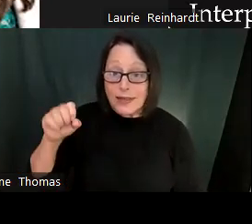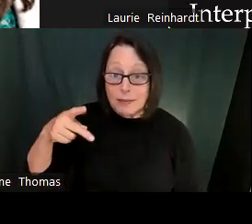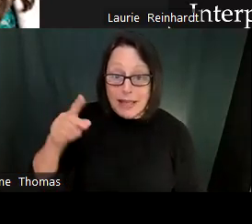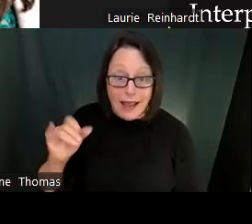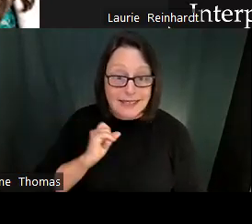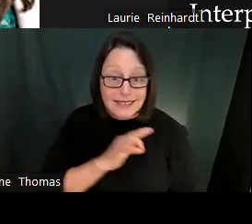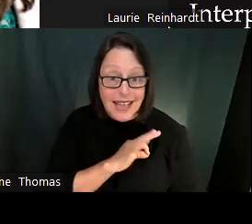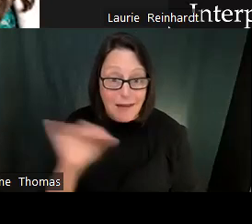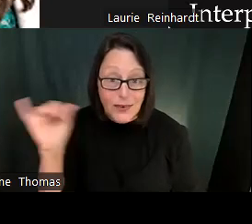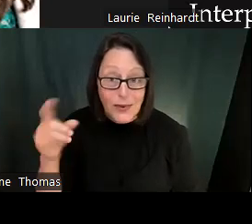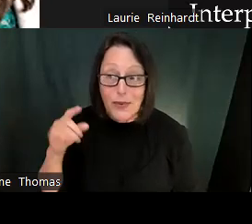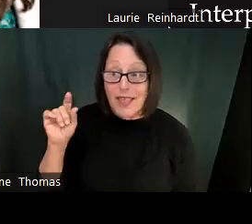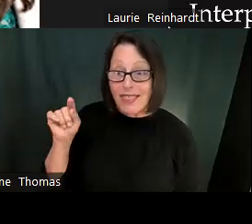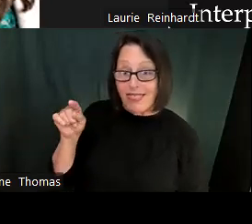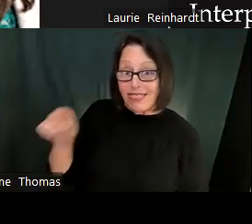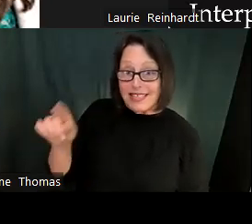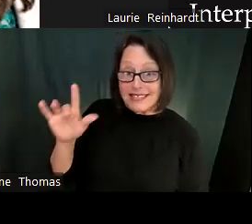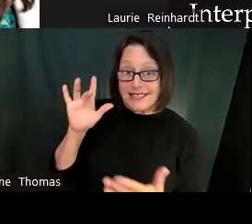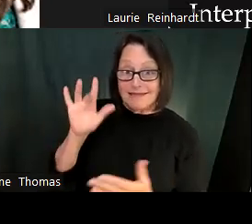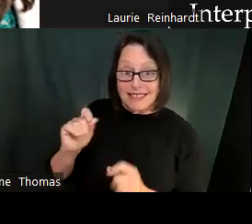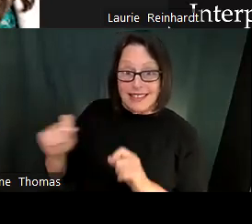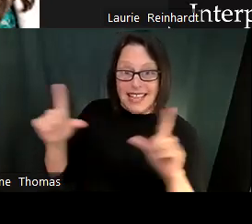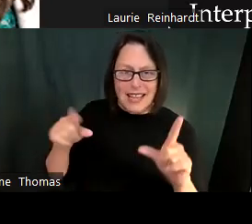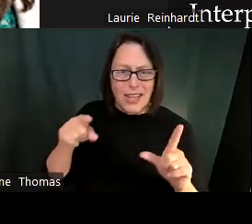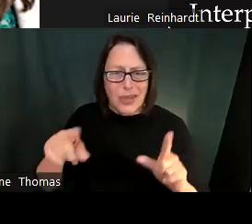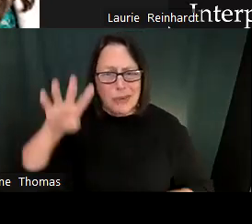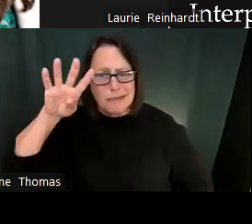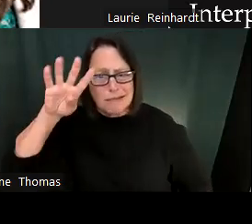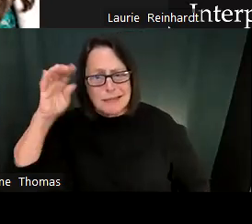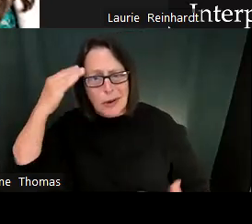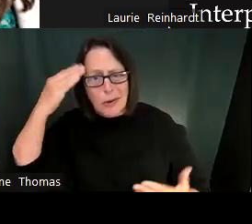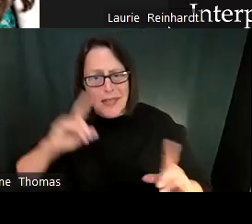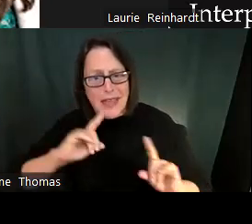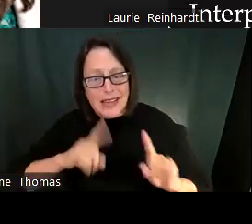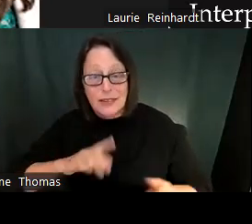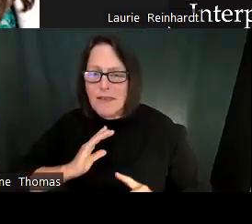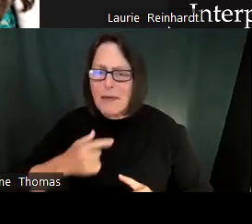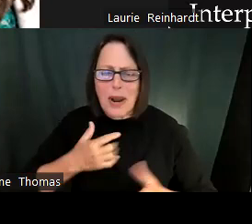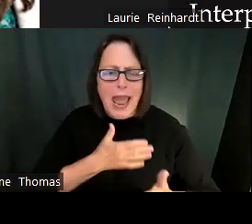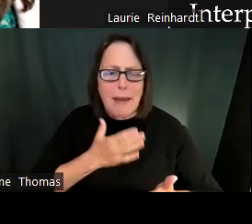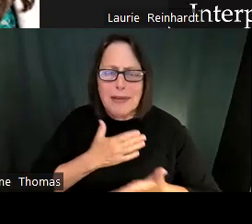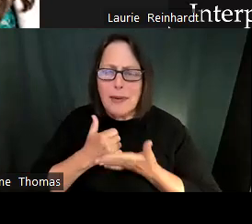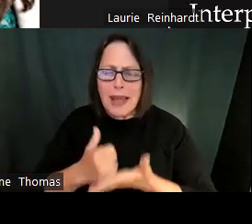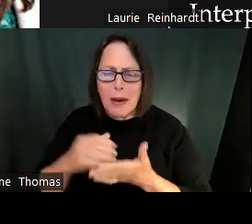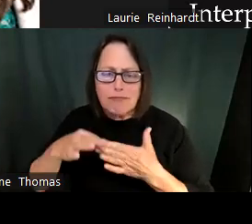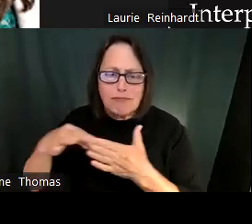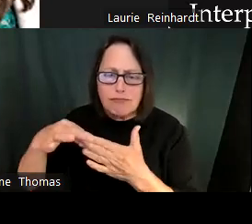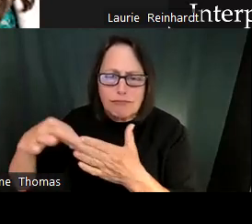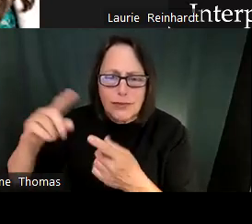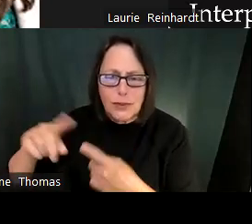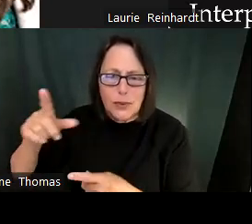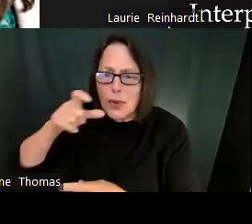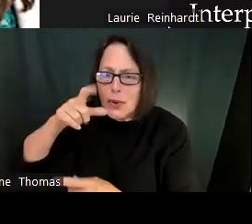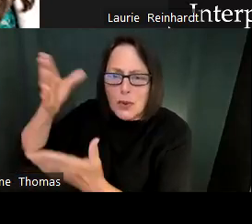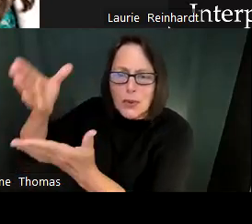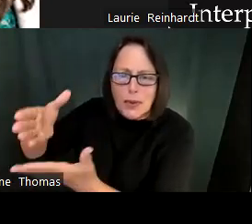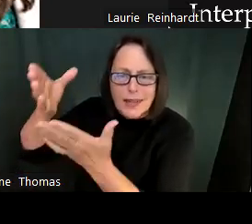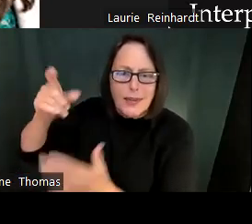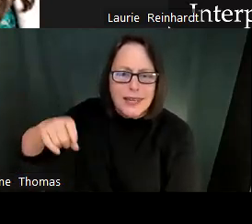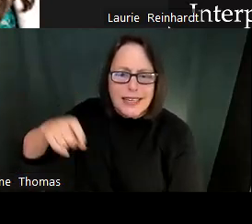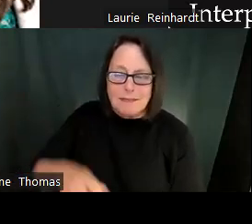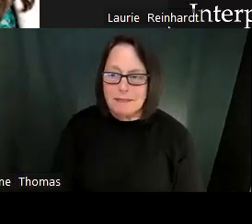And of course the brain dance and the 8 patterns are also linked, and the resource guide. Of course, American Institute of Research has resources.